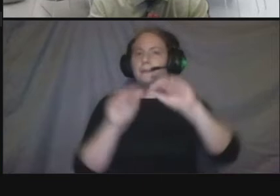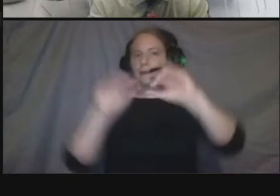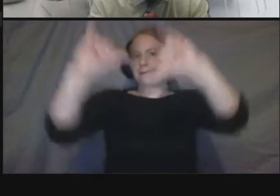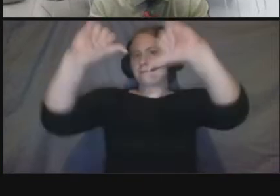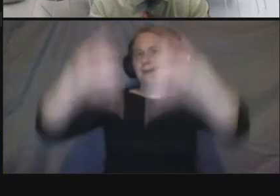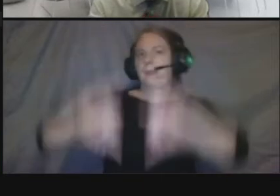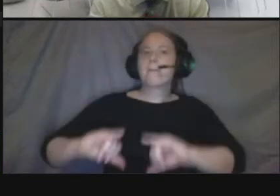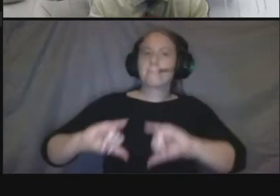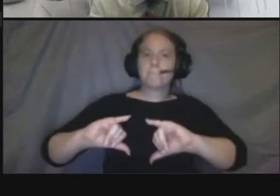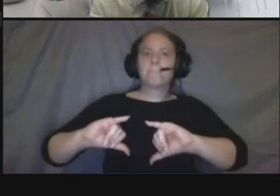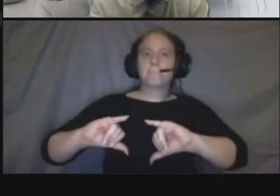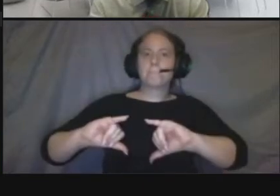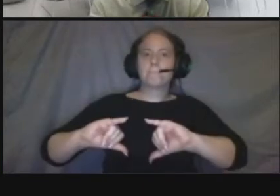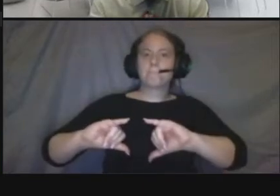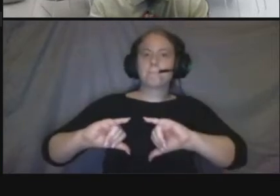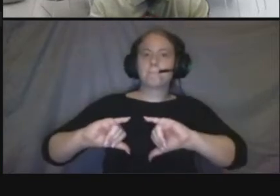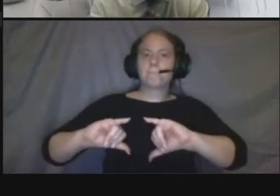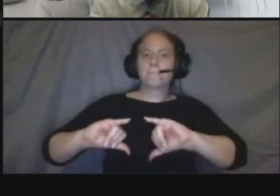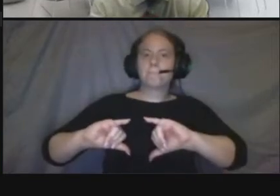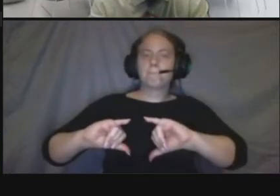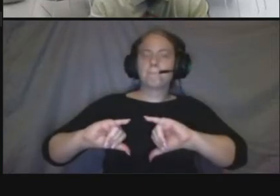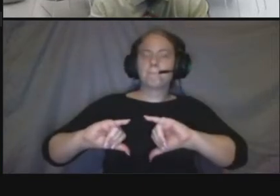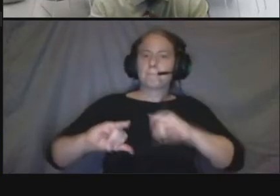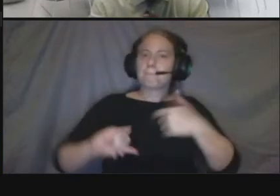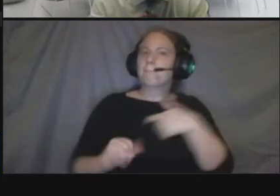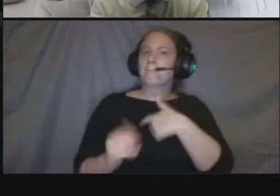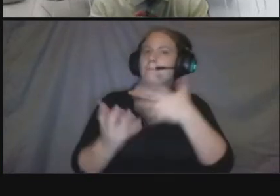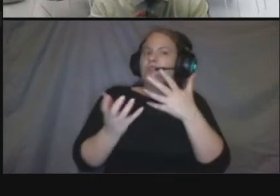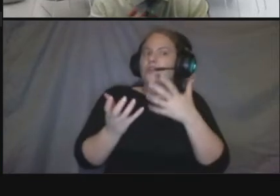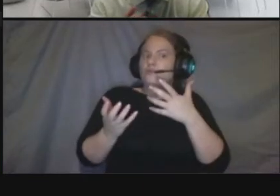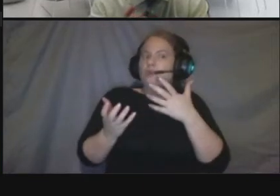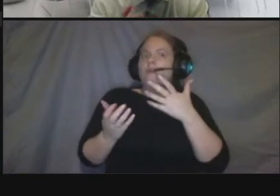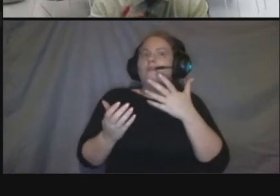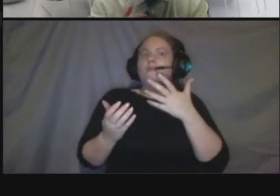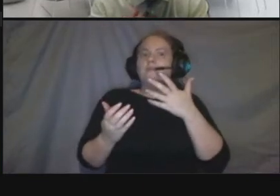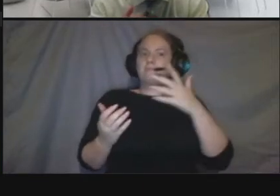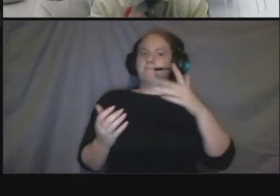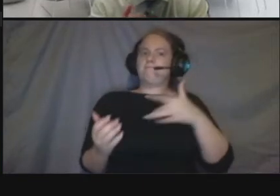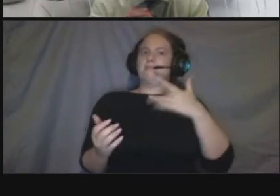you know build that theme throughout and as you're walking along connecticut or in this